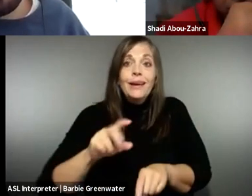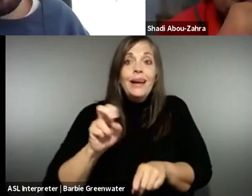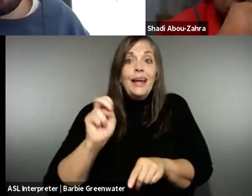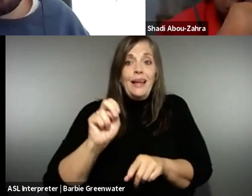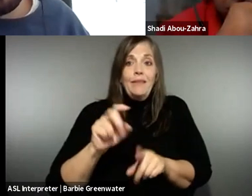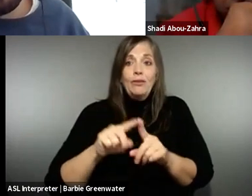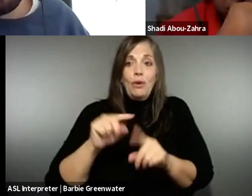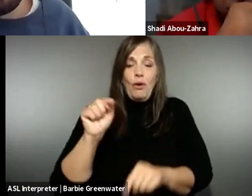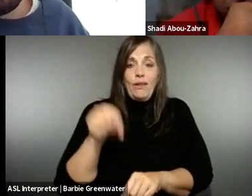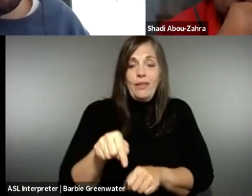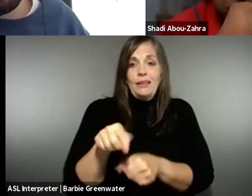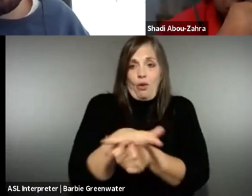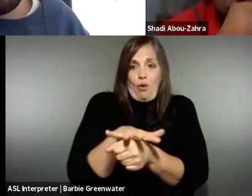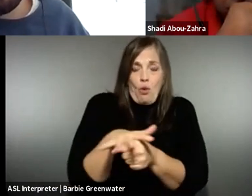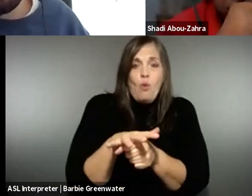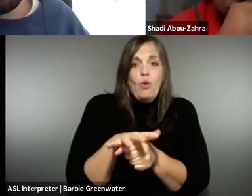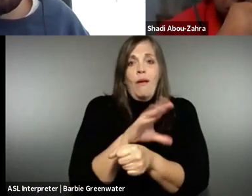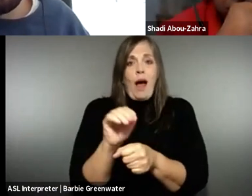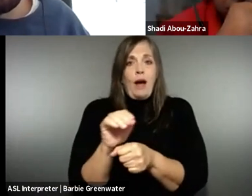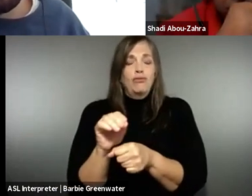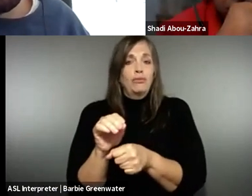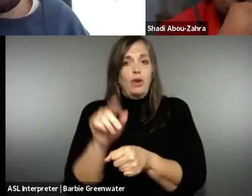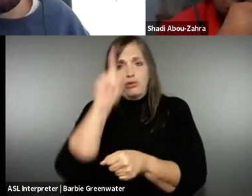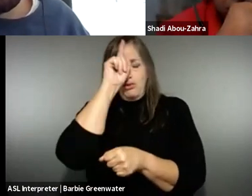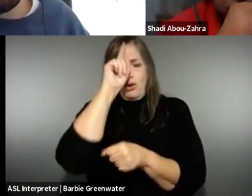really -- to make them all agree on -- even on this